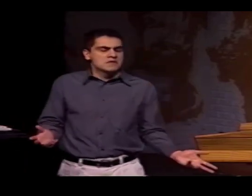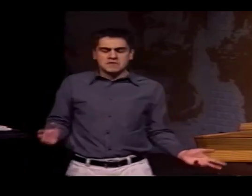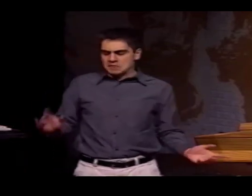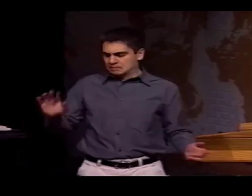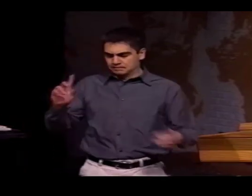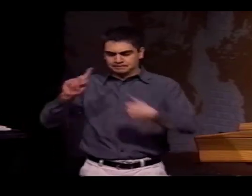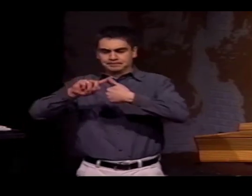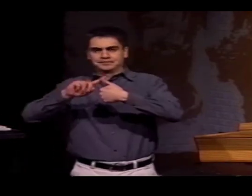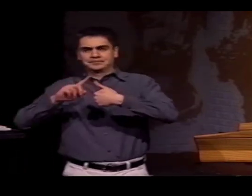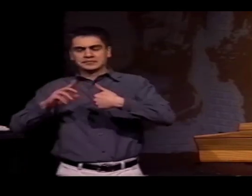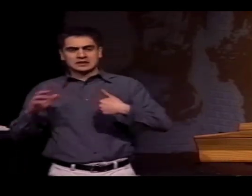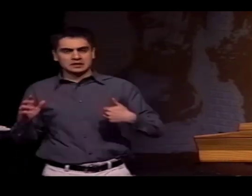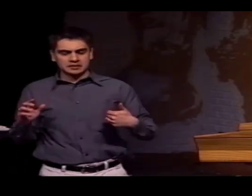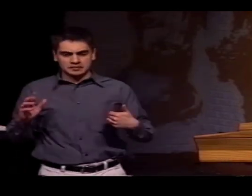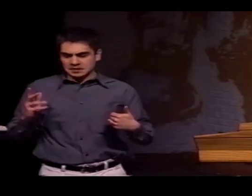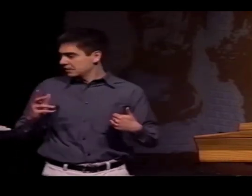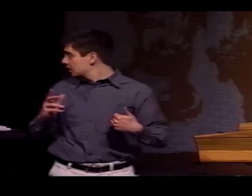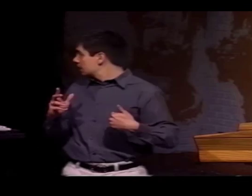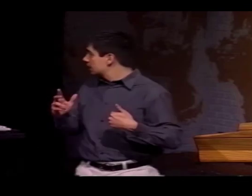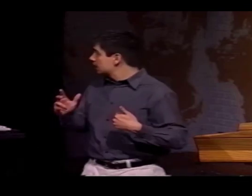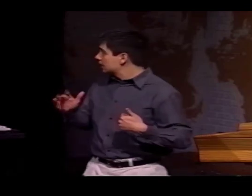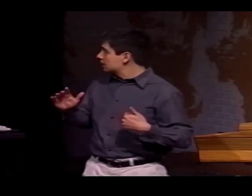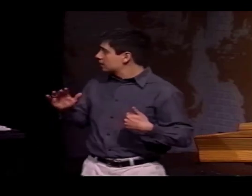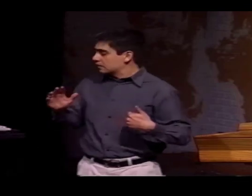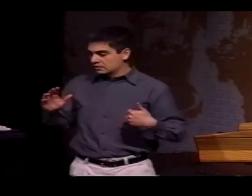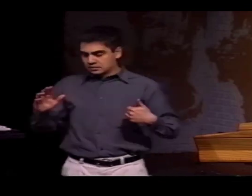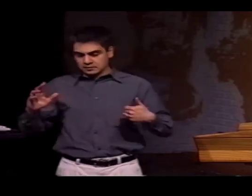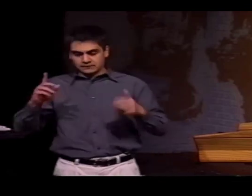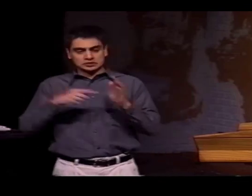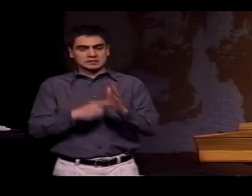WHAT WERE THE DIFFERENT TYPES OF SIGNS THAT WERE USED?